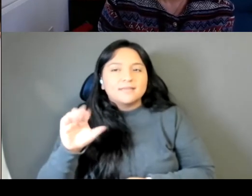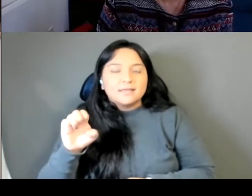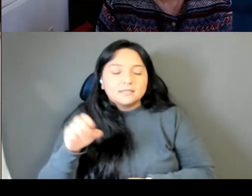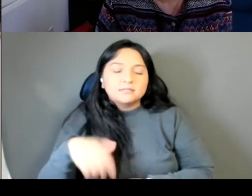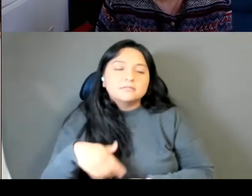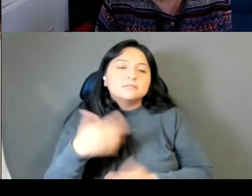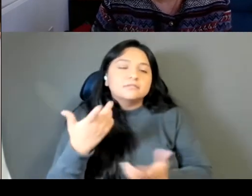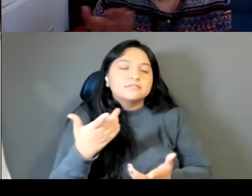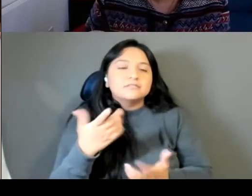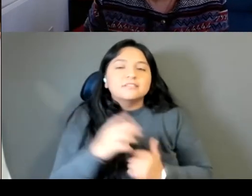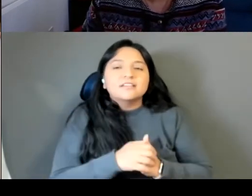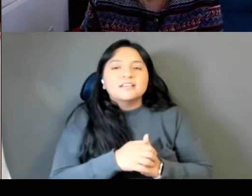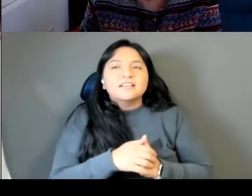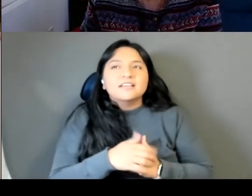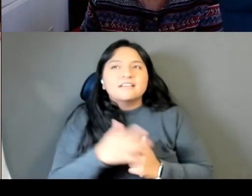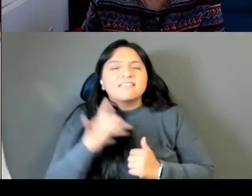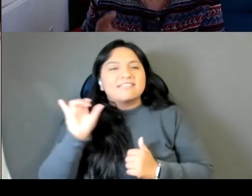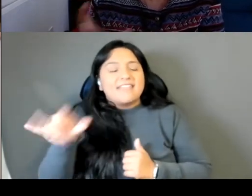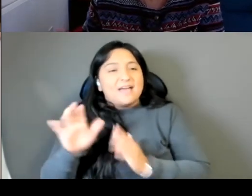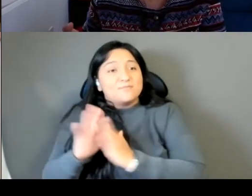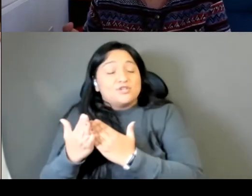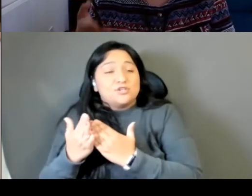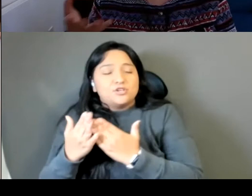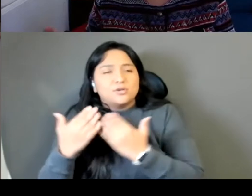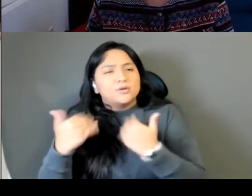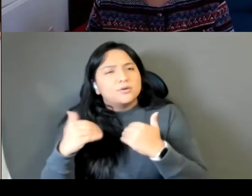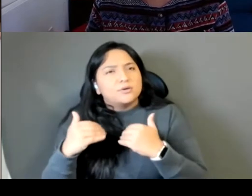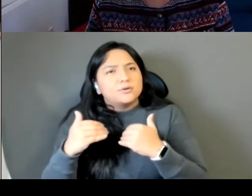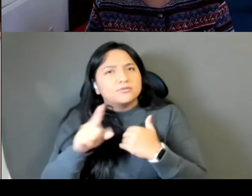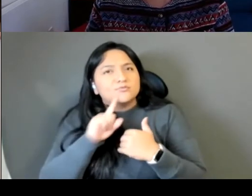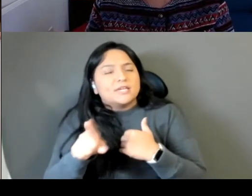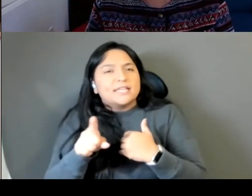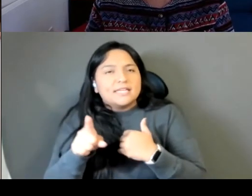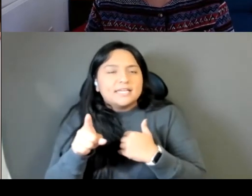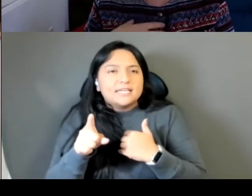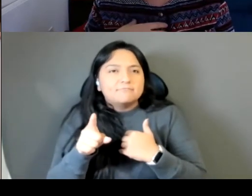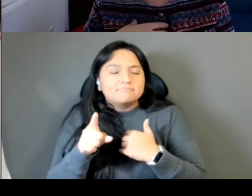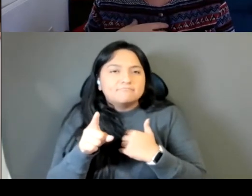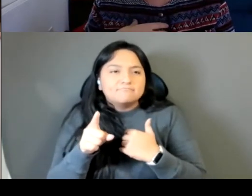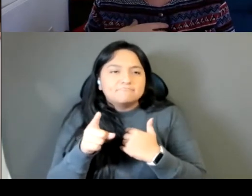I found that to be a very useful book for me and Tolstoy, a useful writer because it